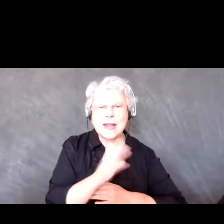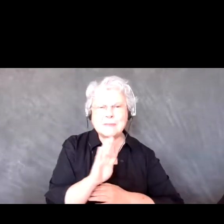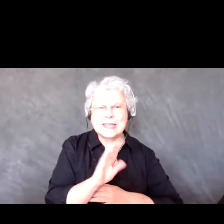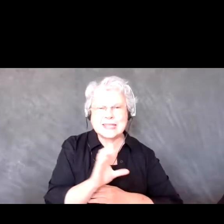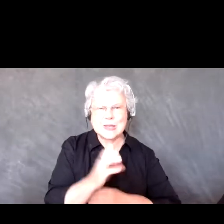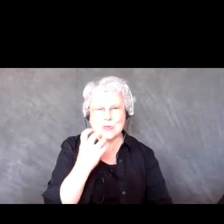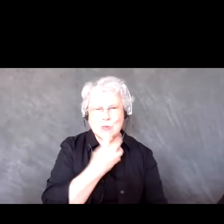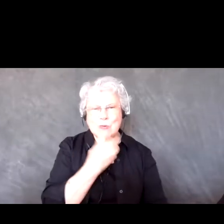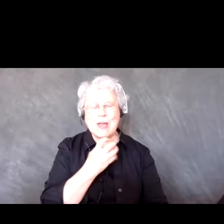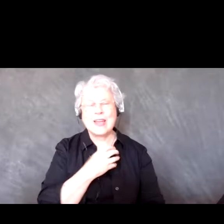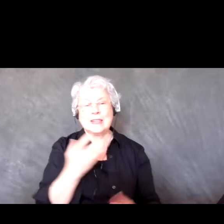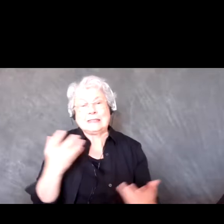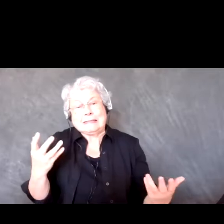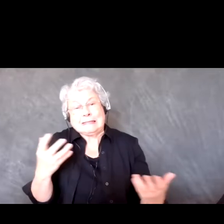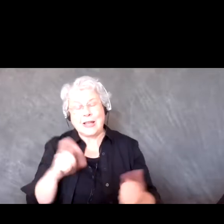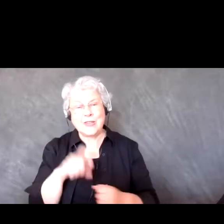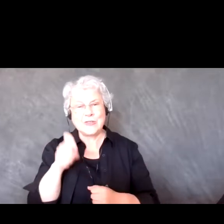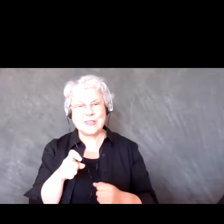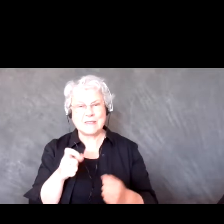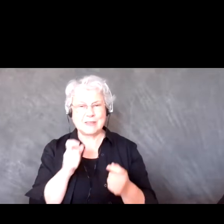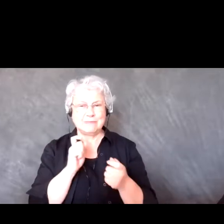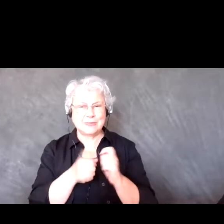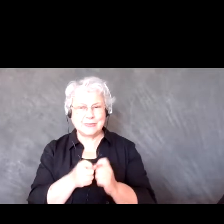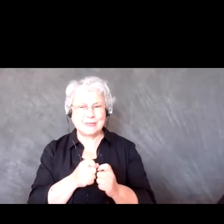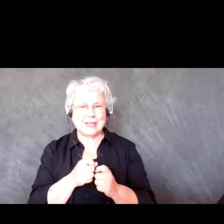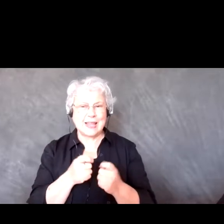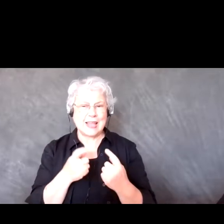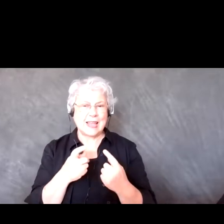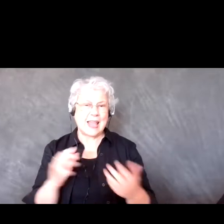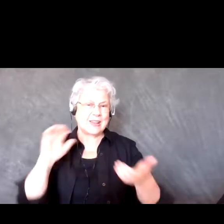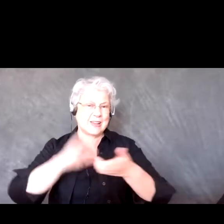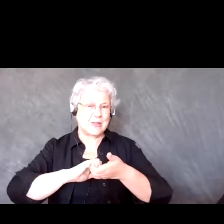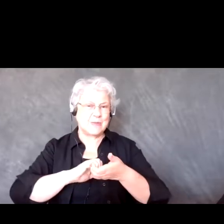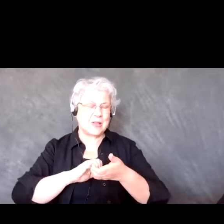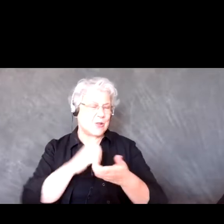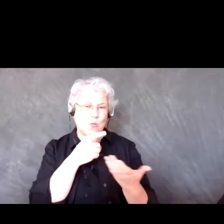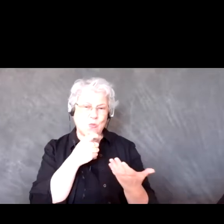It’s just kind of working wherever you can and trying making it as best as you can,